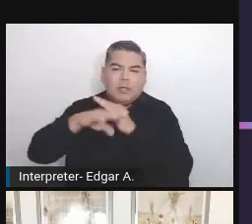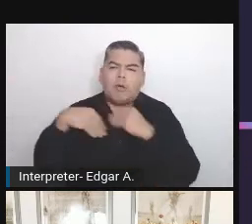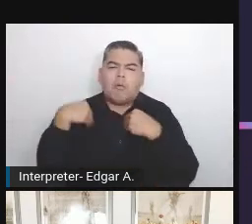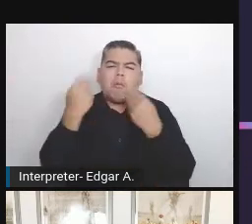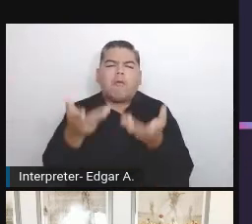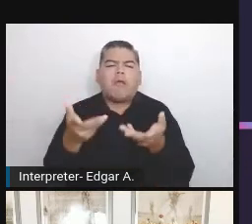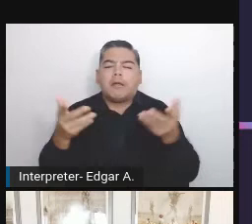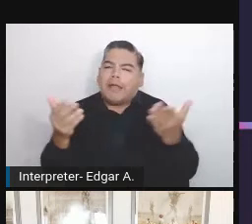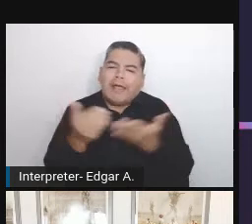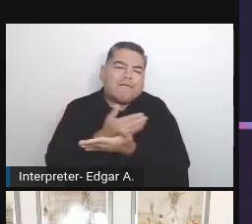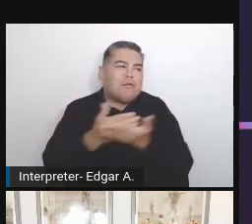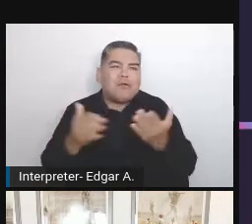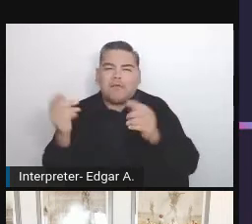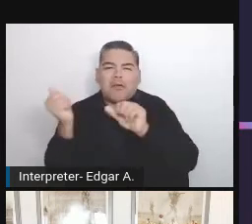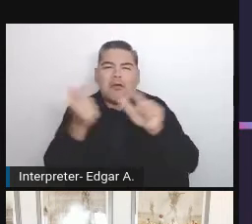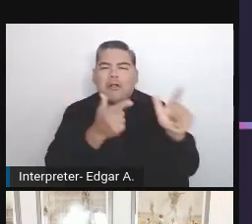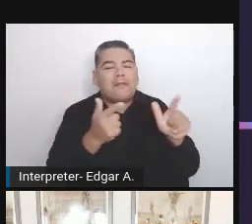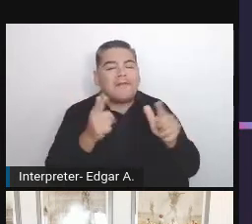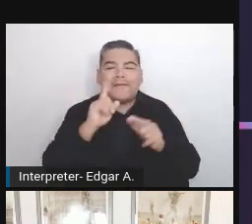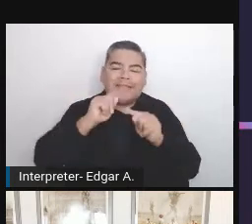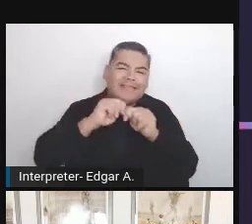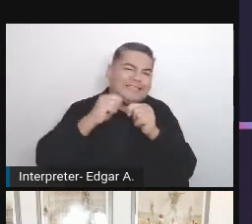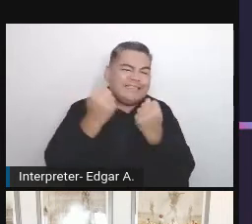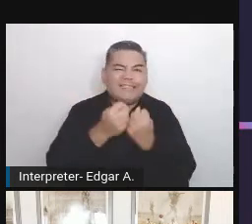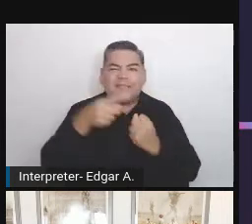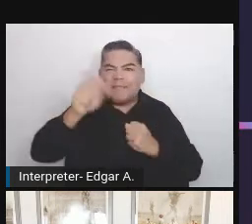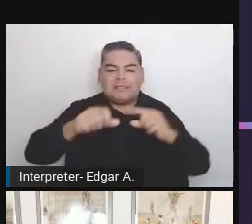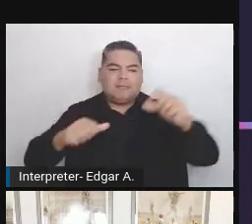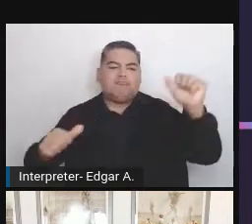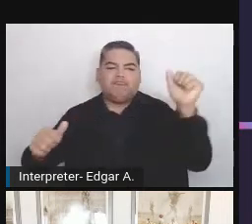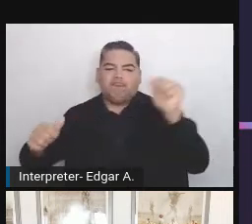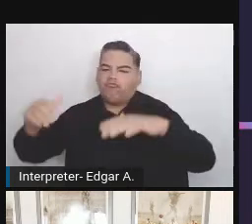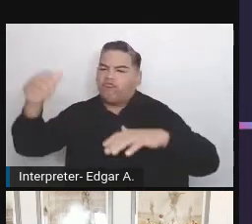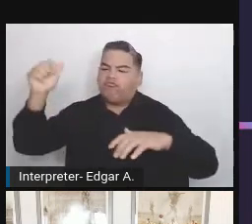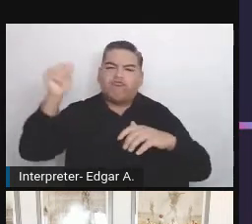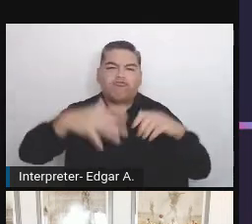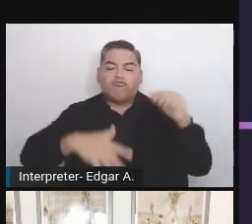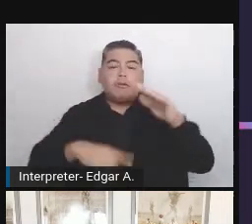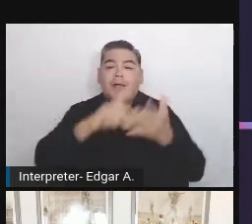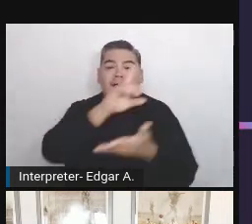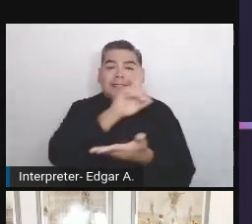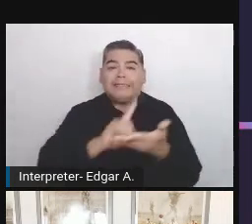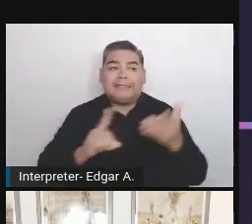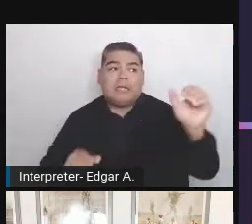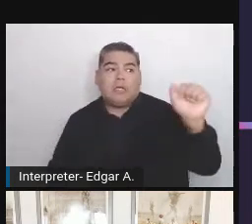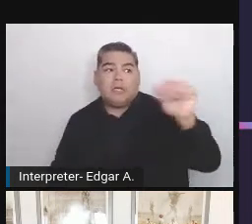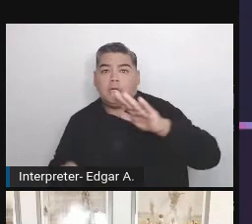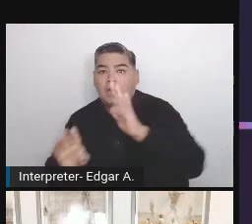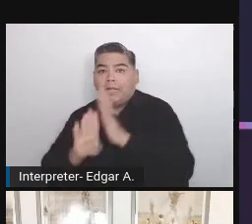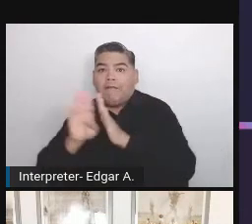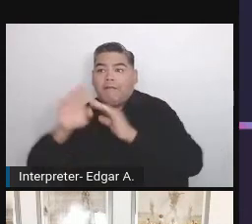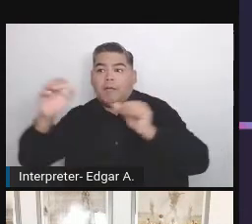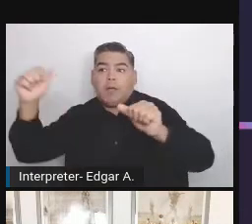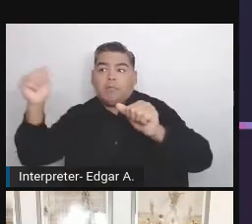Every part of the team has to add something from the design, through developers, through the content team,